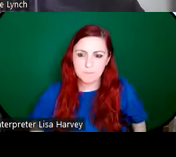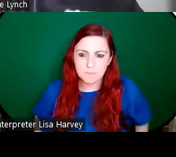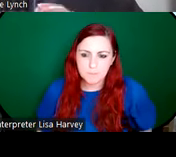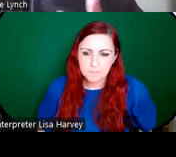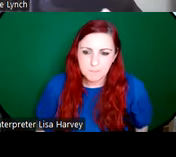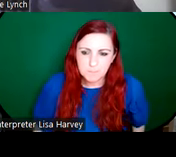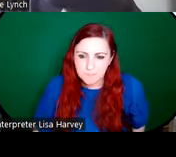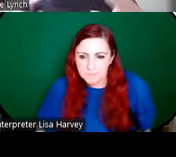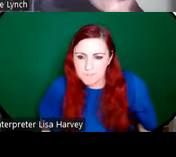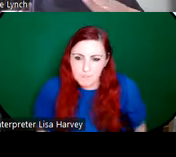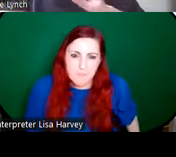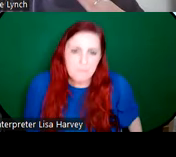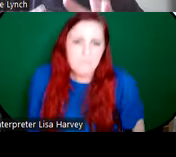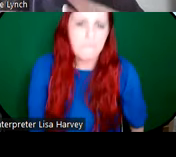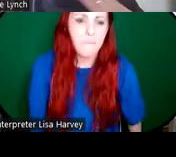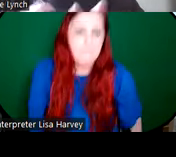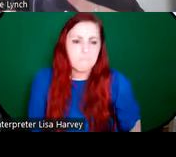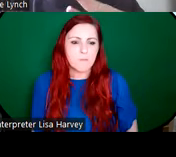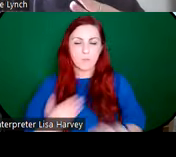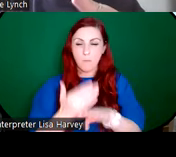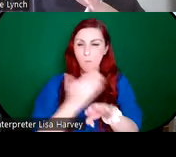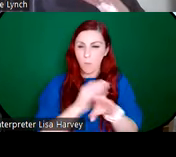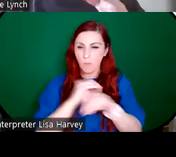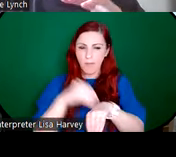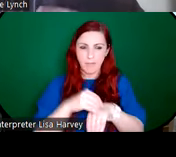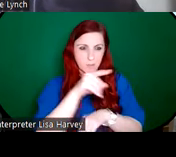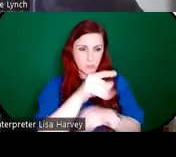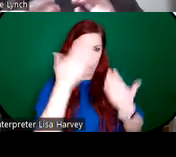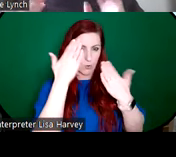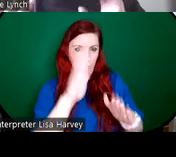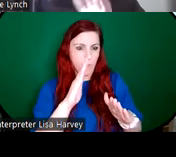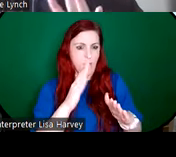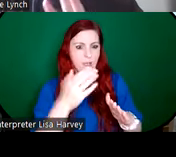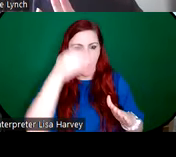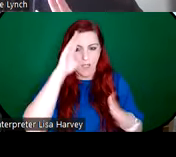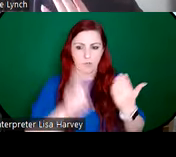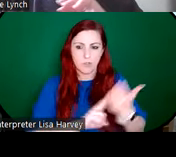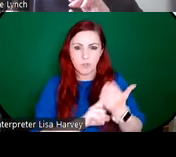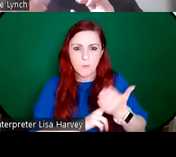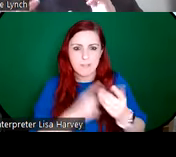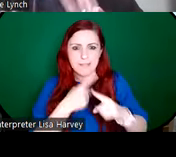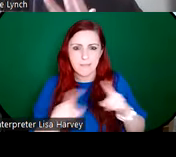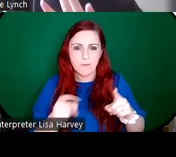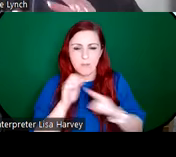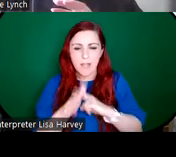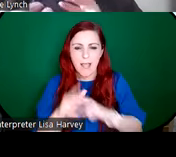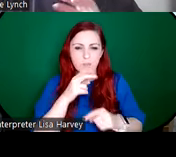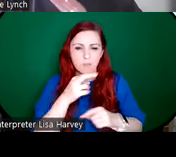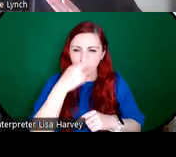yes, this is just an example of how the artists synthesize different sources of inspiration. So you have the rich colors of you know, medieval, European stained